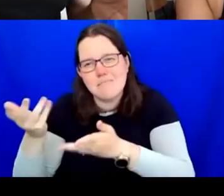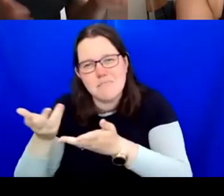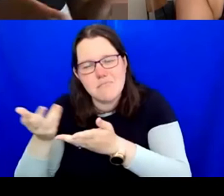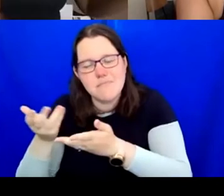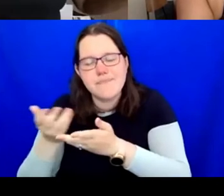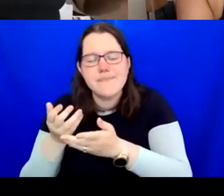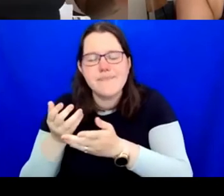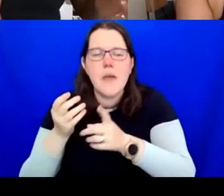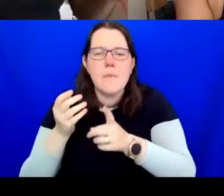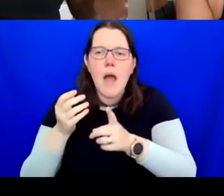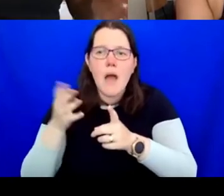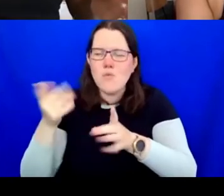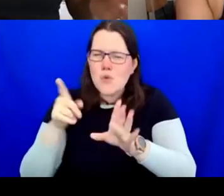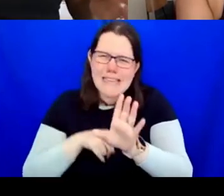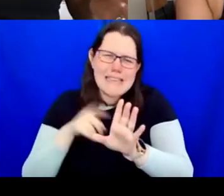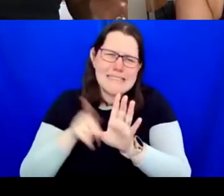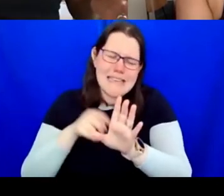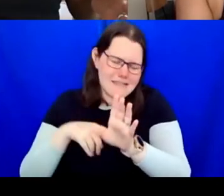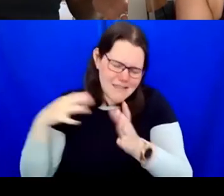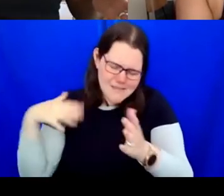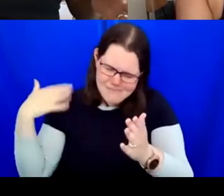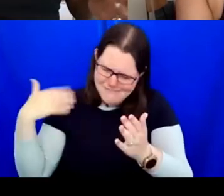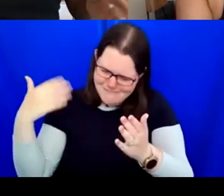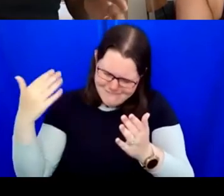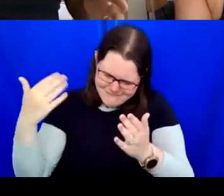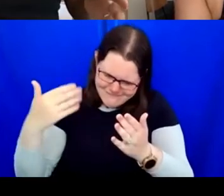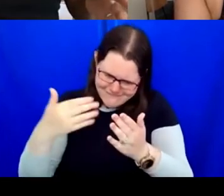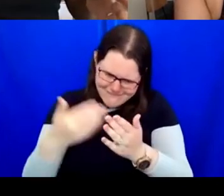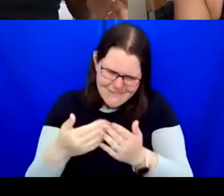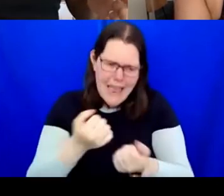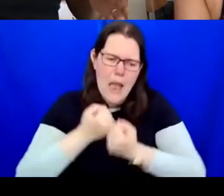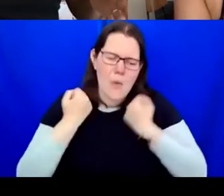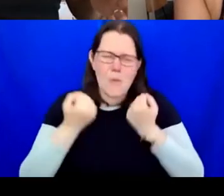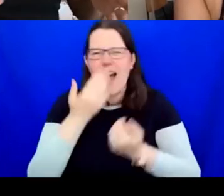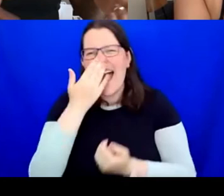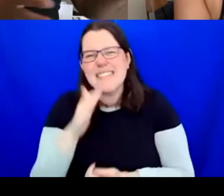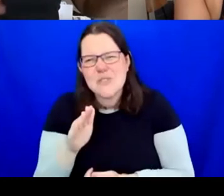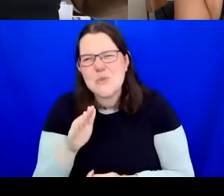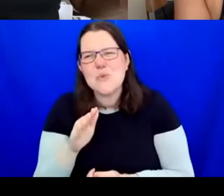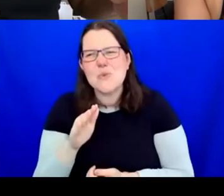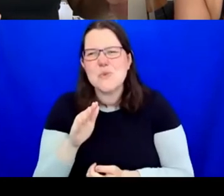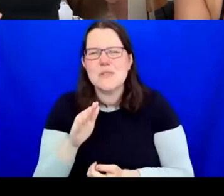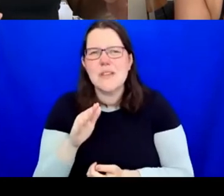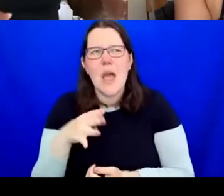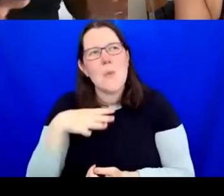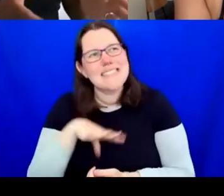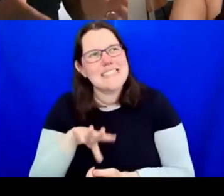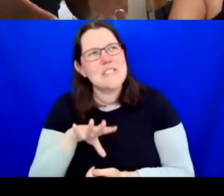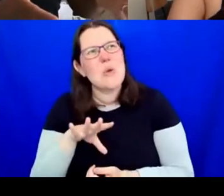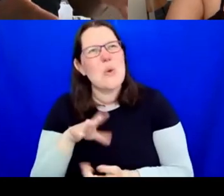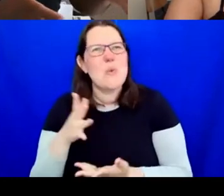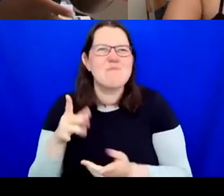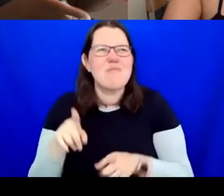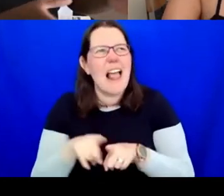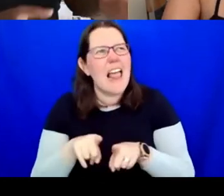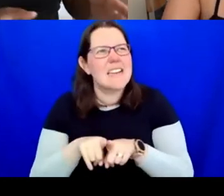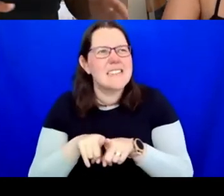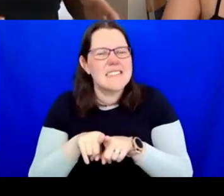For years, we have had this attitude of kind of doing a patch up job, so when we look at the kind